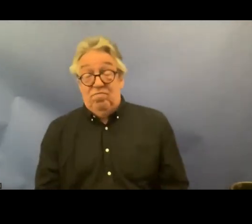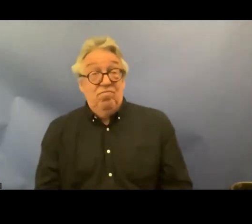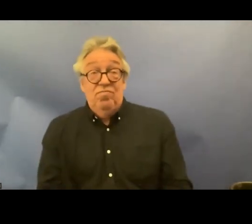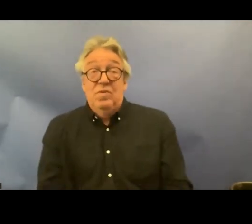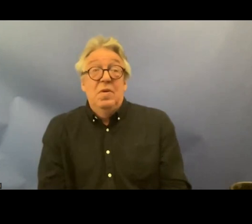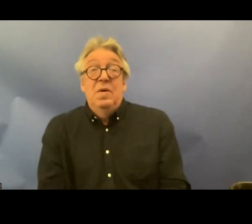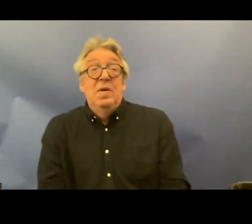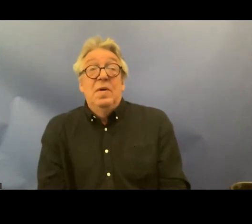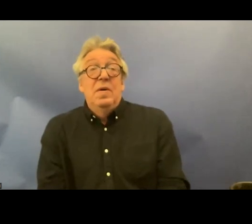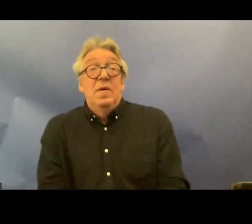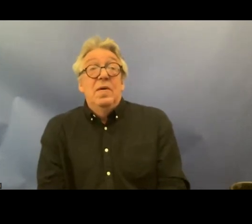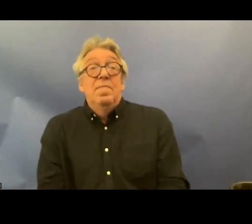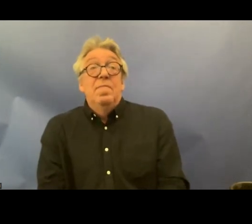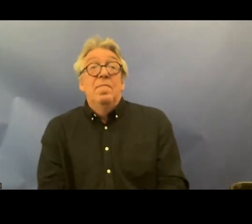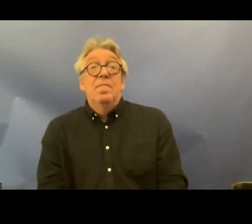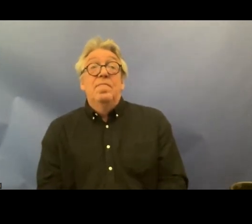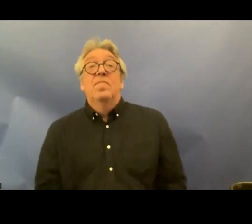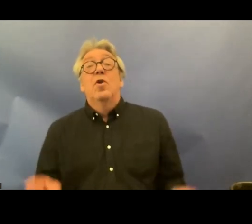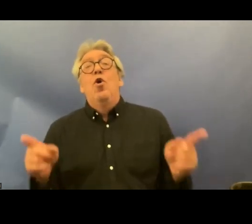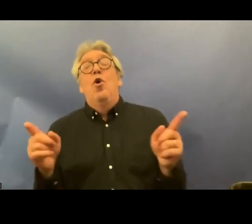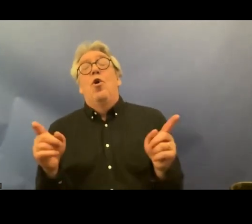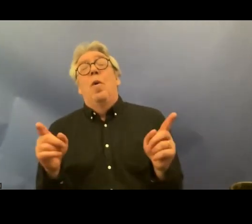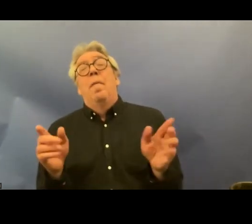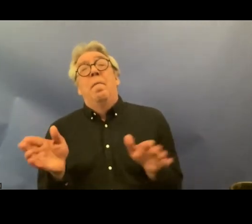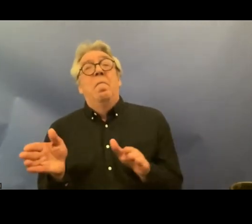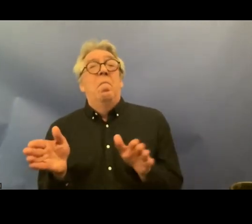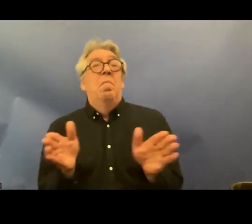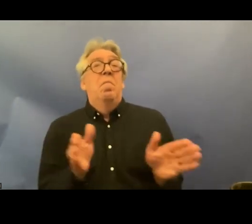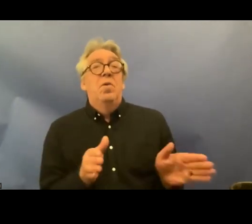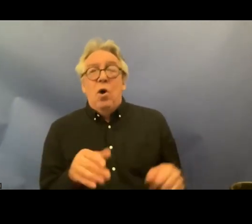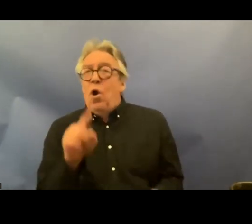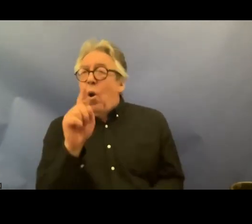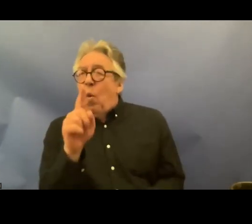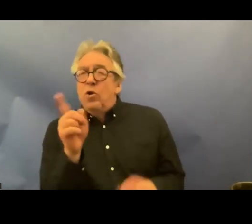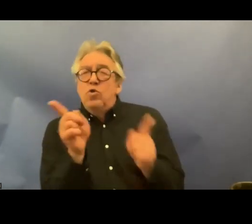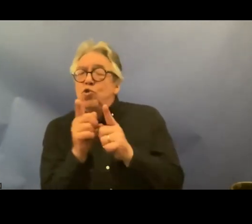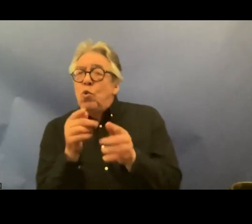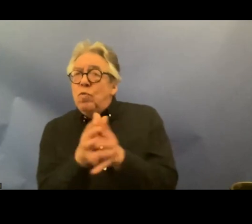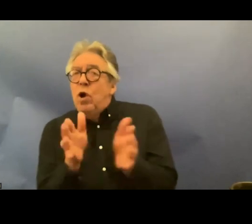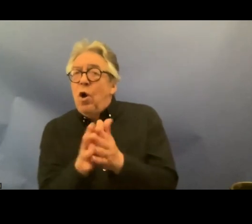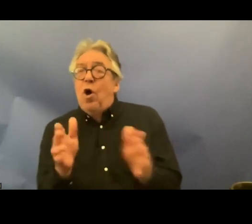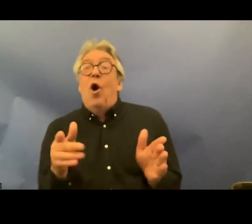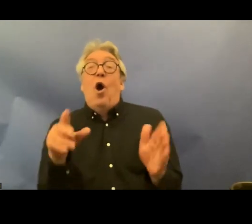achieve and brief aside um on the article 12 interpretive declaration we